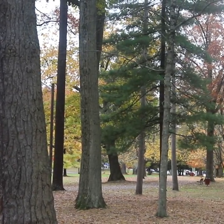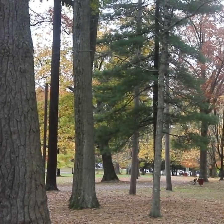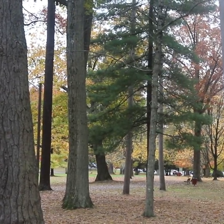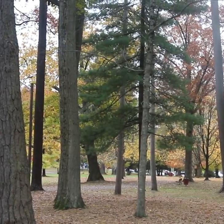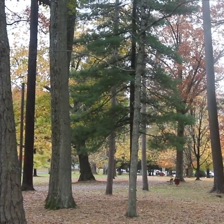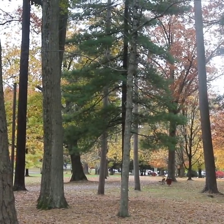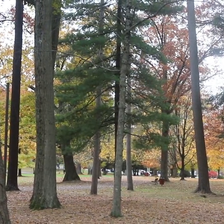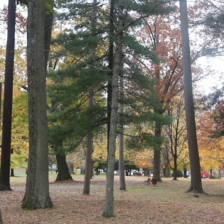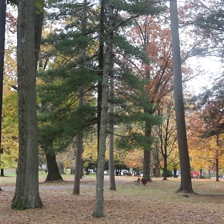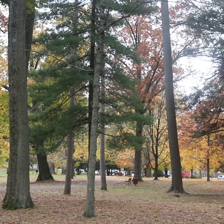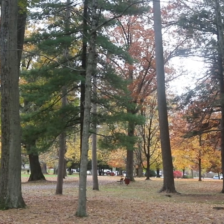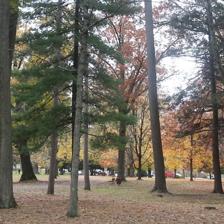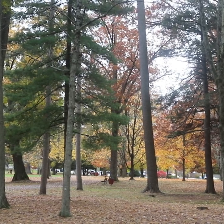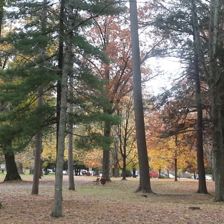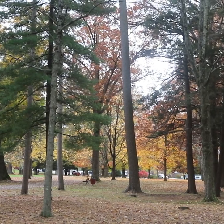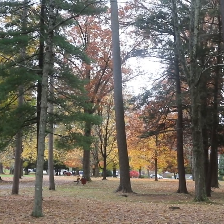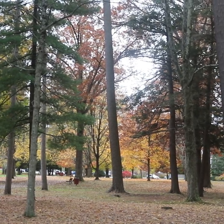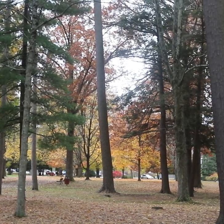People feared at this time of year.